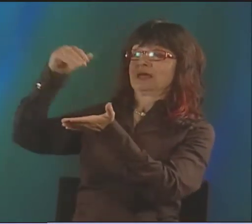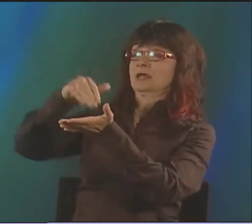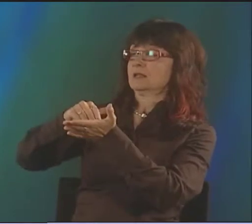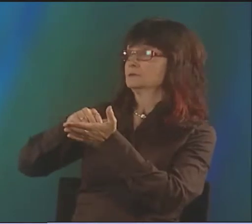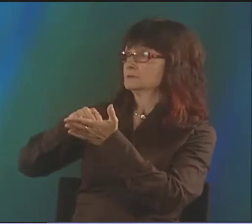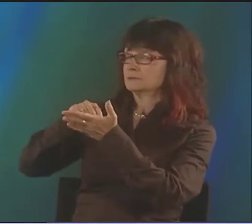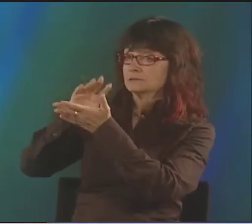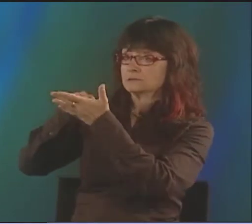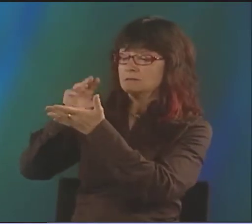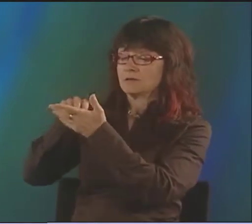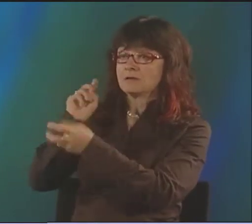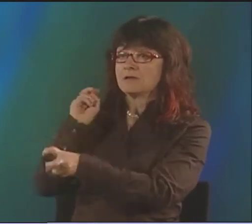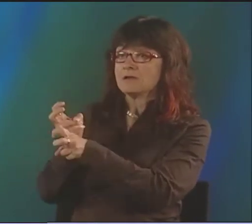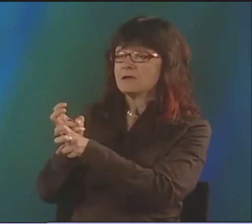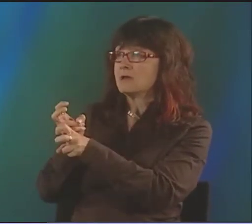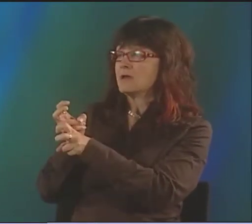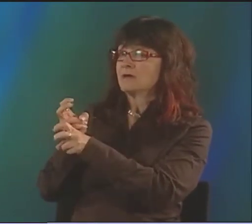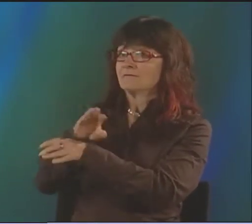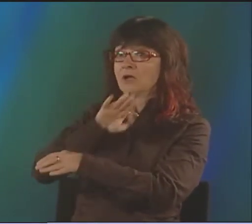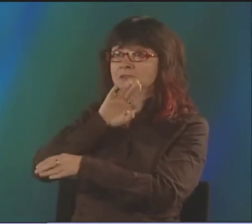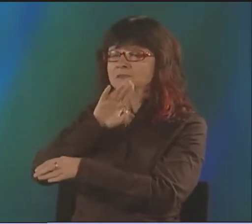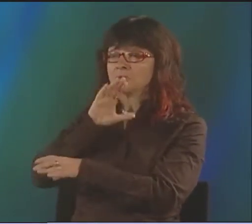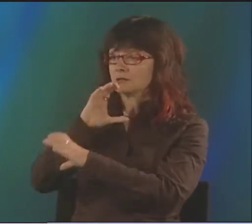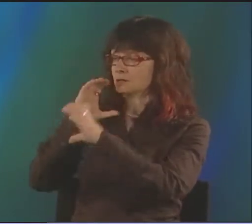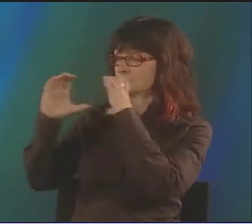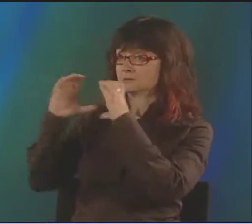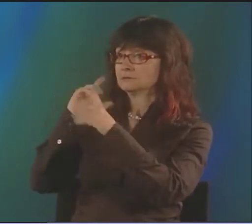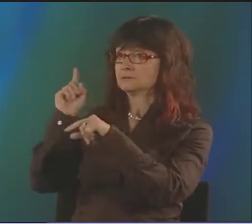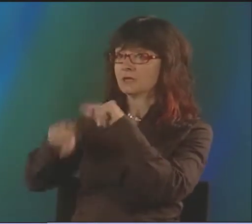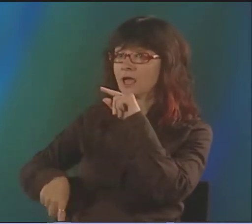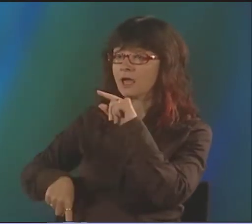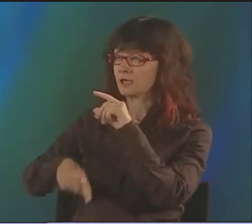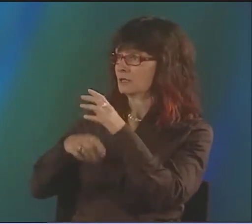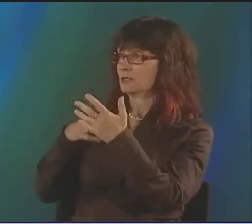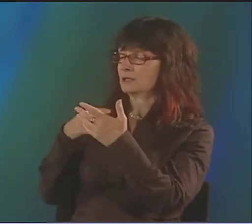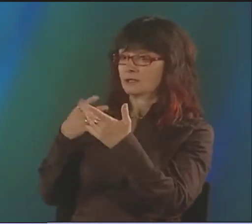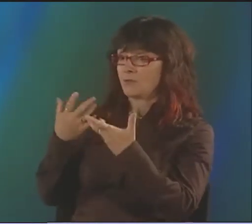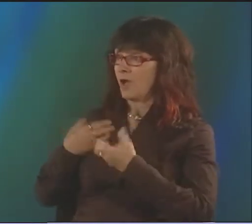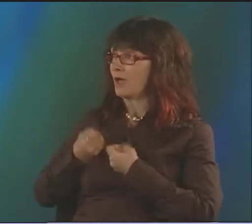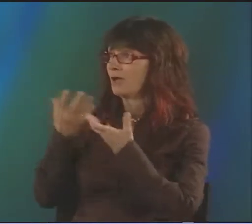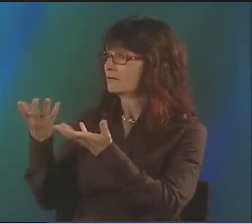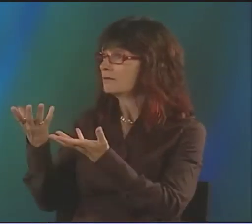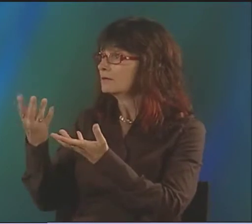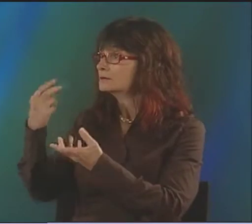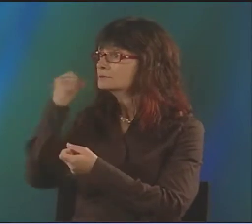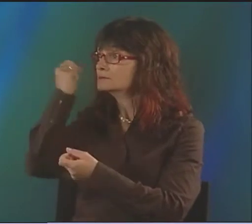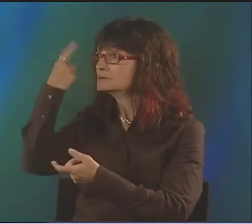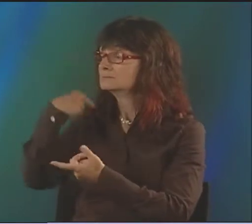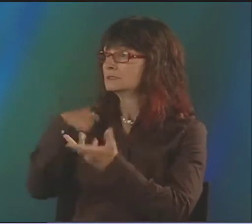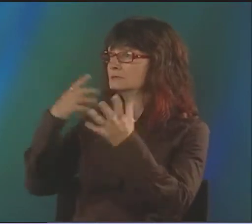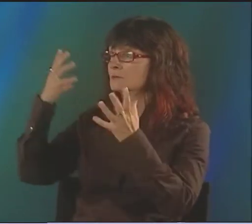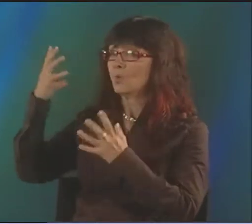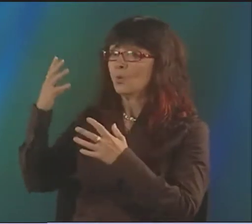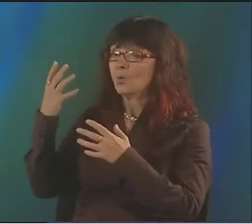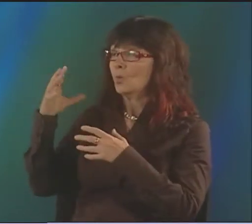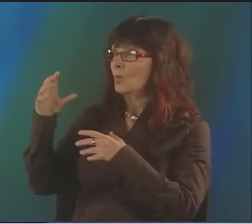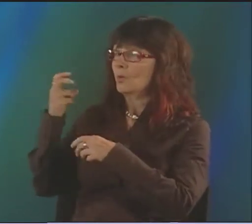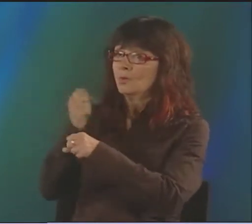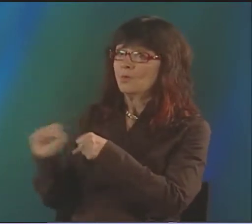IT WAS LIKE STARTING ALL OVER AGAIN, LEARNING SWEDISH SIGN LANGUAGE. VERY FRUSTRATING. I COULDN'T COMMUNICATE IN THE BEGINNING AT ALL. PEOPLE DIDN'T UNDERSTAND ME.